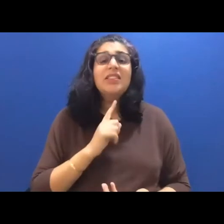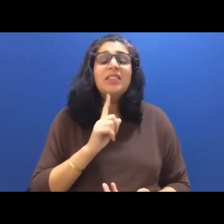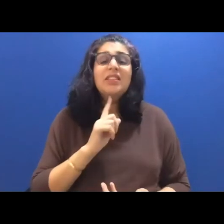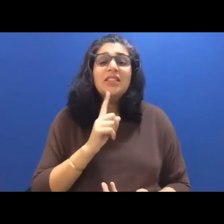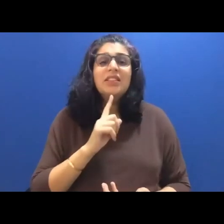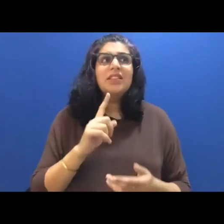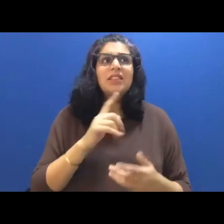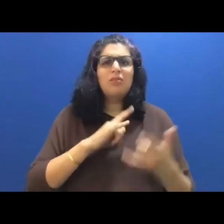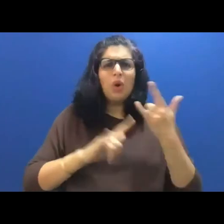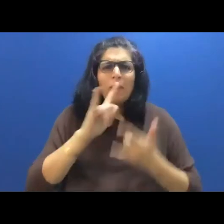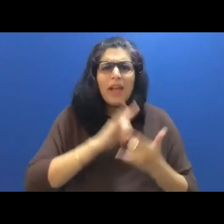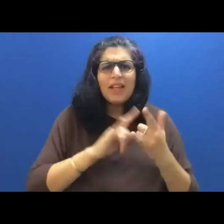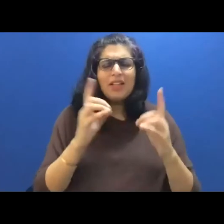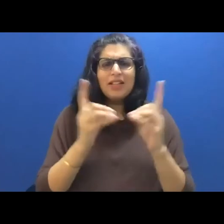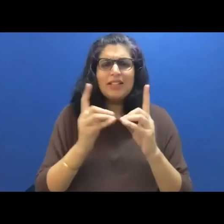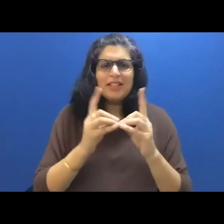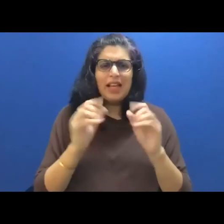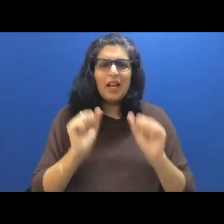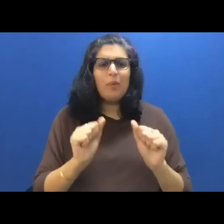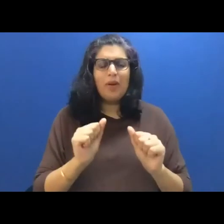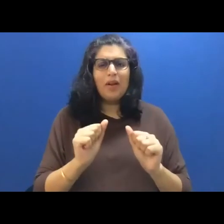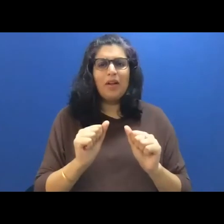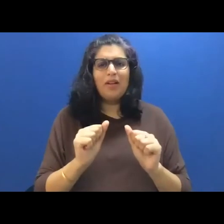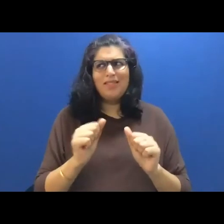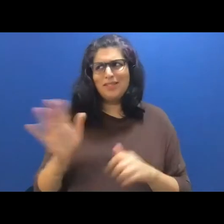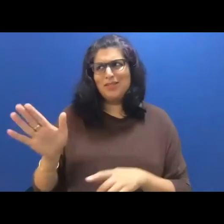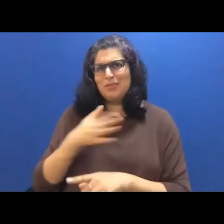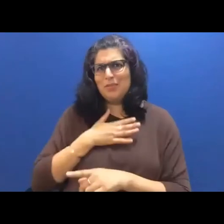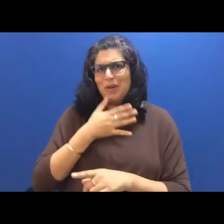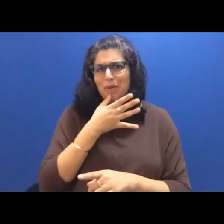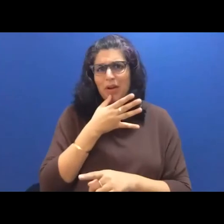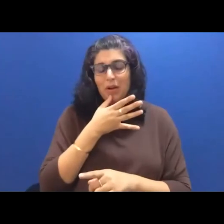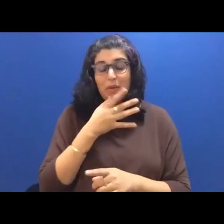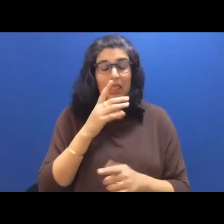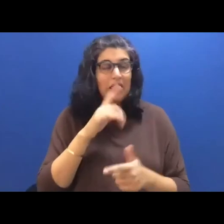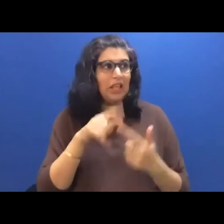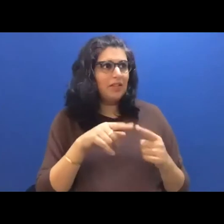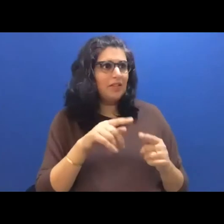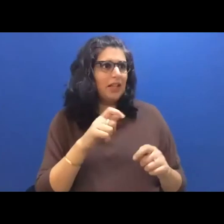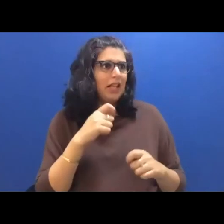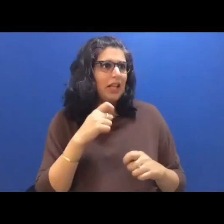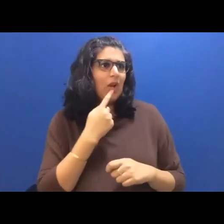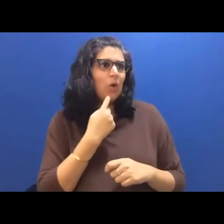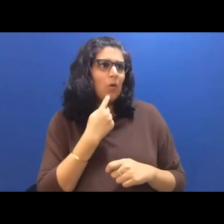she was red lipped and stinging my eyes with perfume. All high pitched laughter and quiet